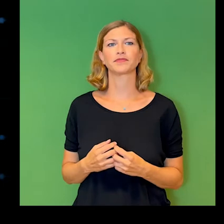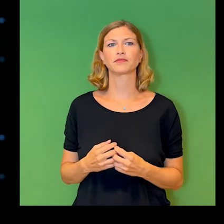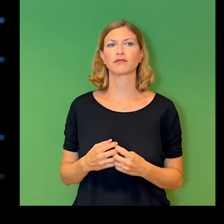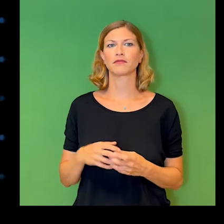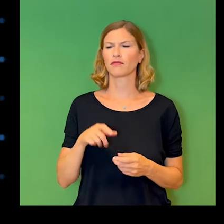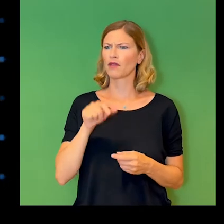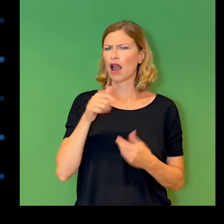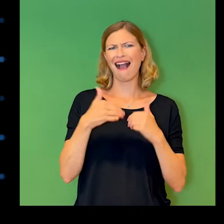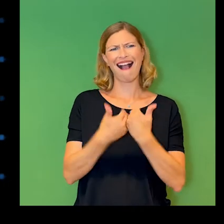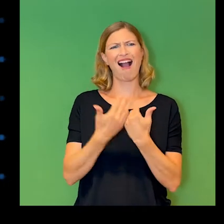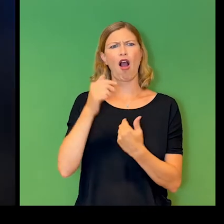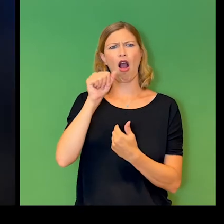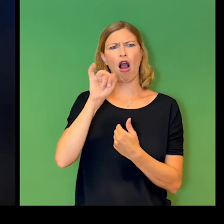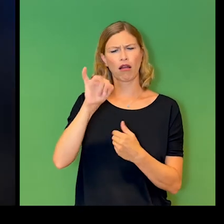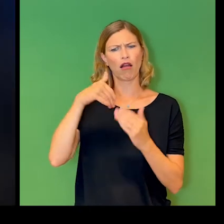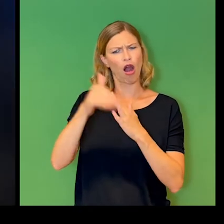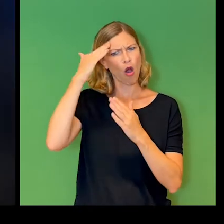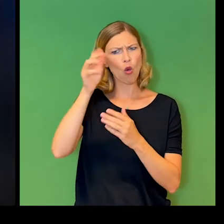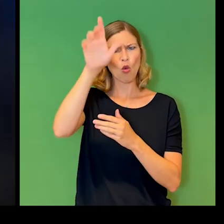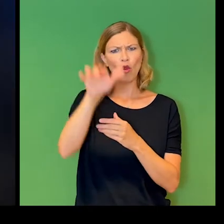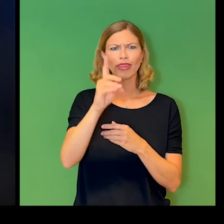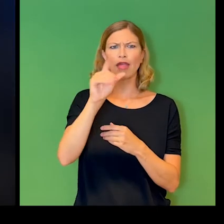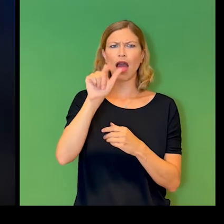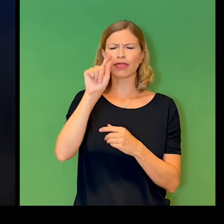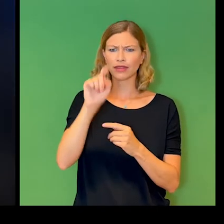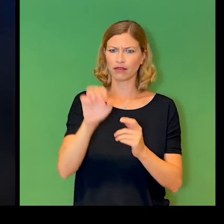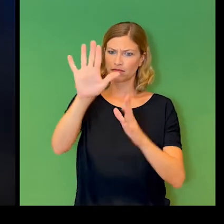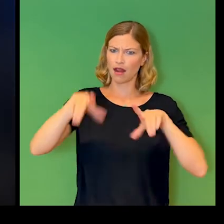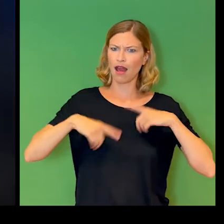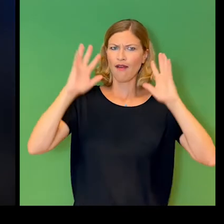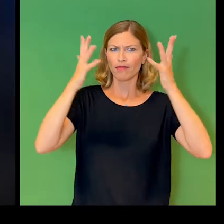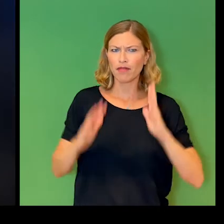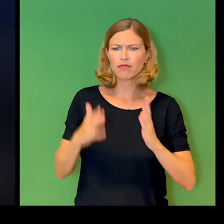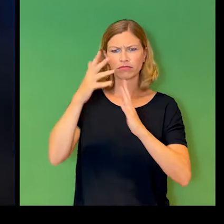systems to analyze data and look for patterns in order to make predictions about future states.